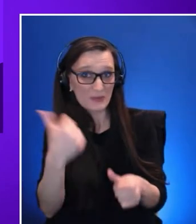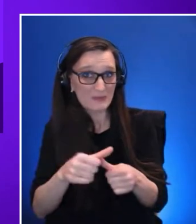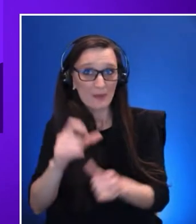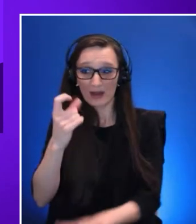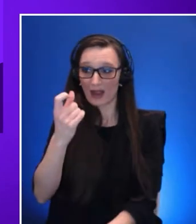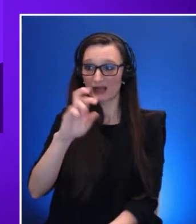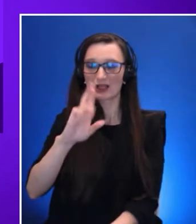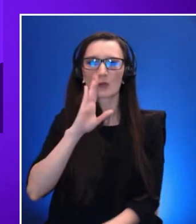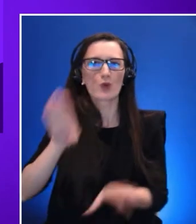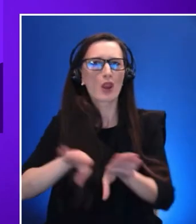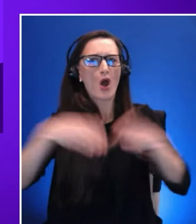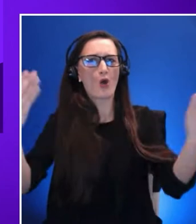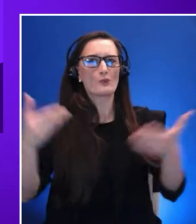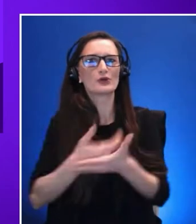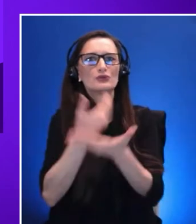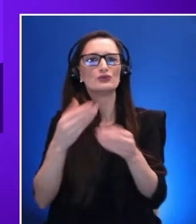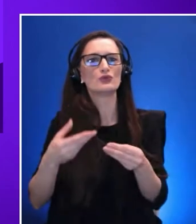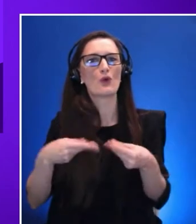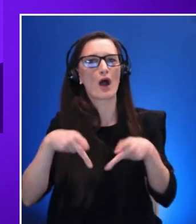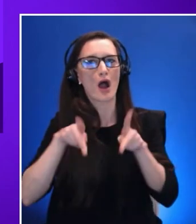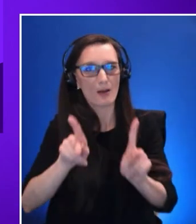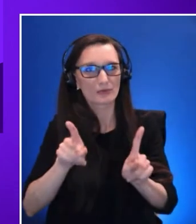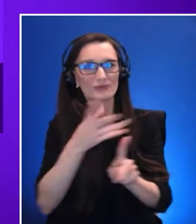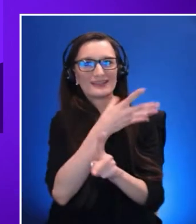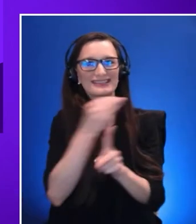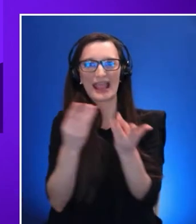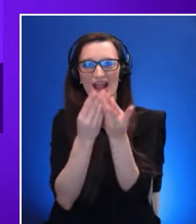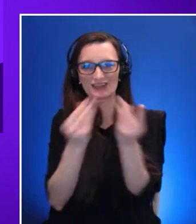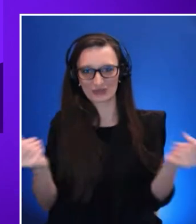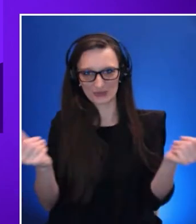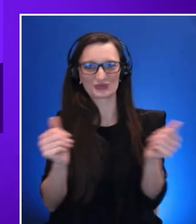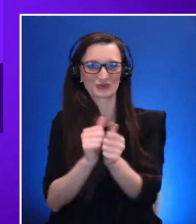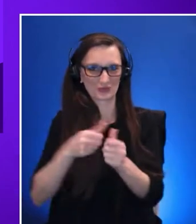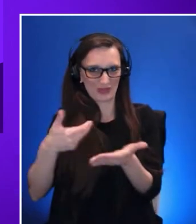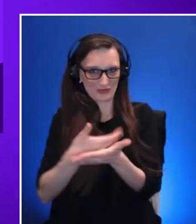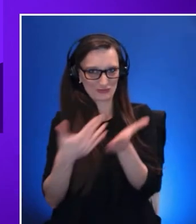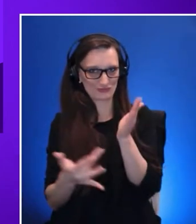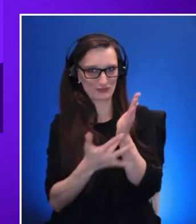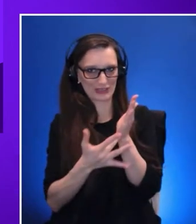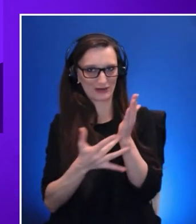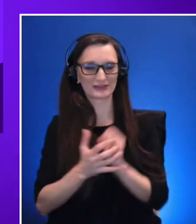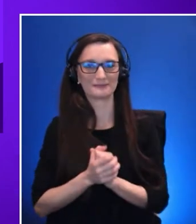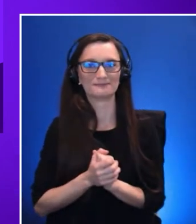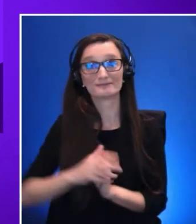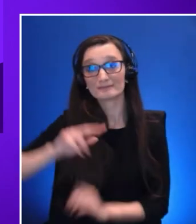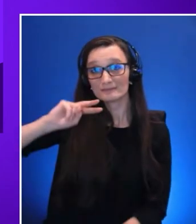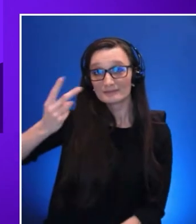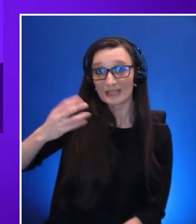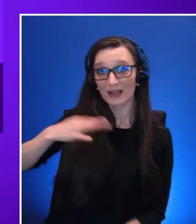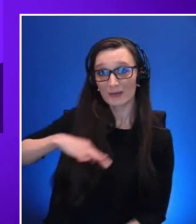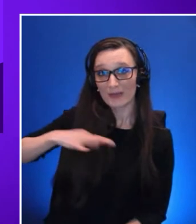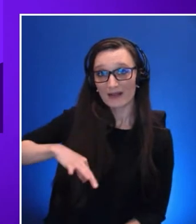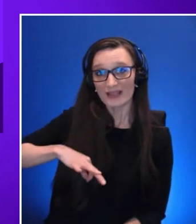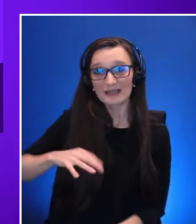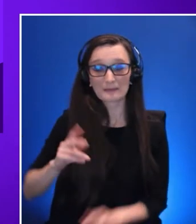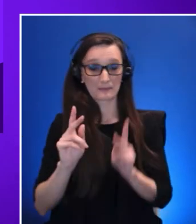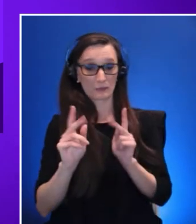solutions with this new tech. Second benefit those experiences are more emotional context.